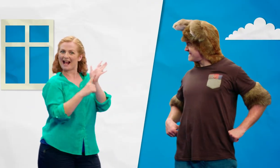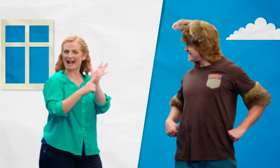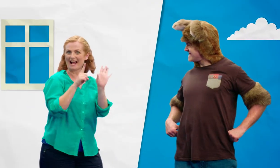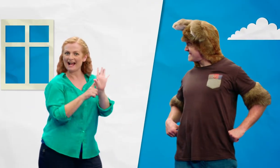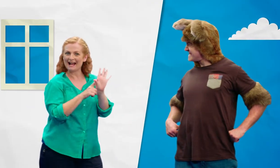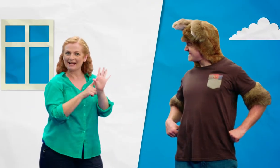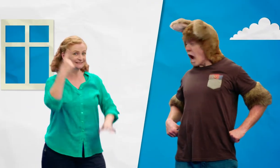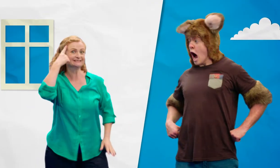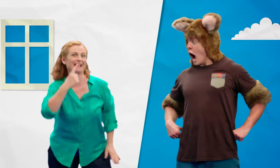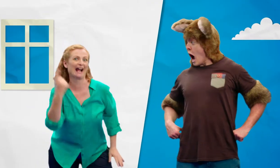I'm Sally!